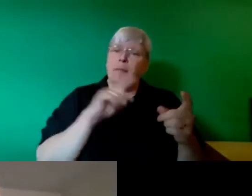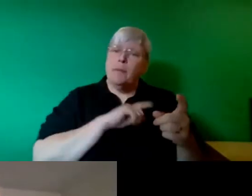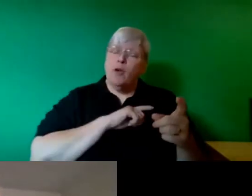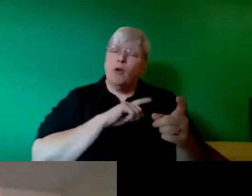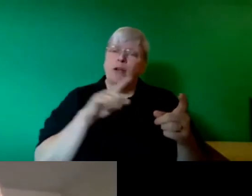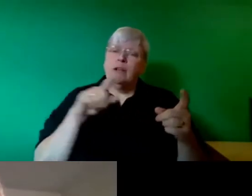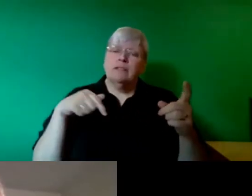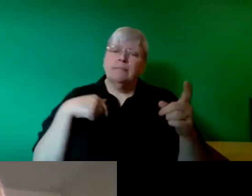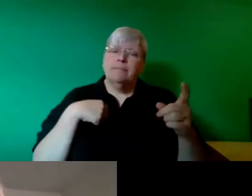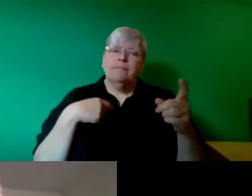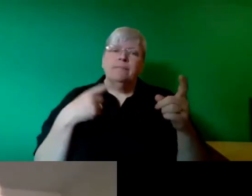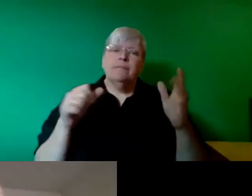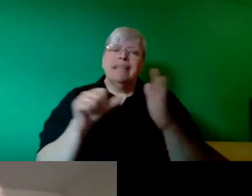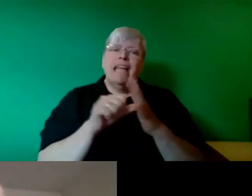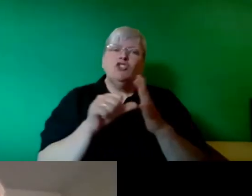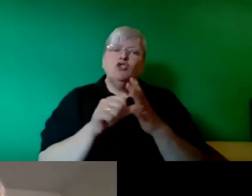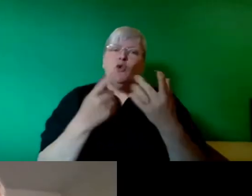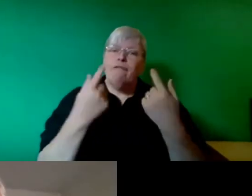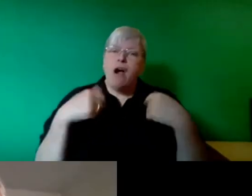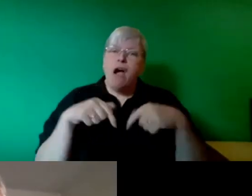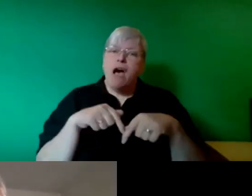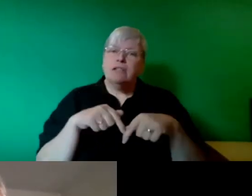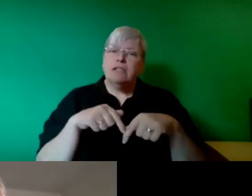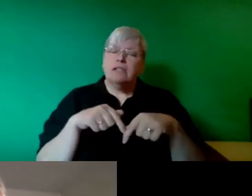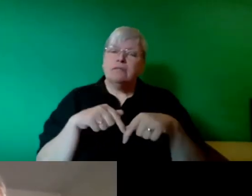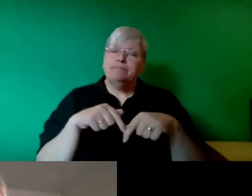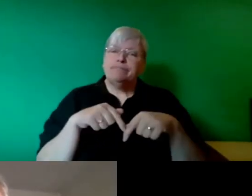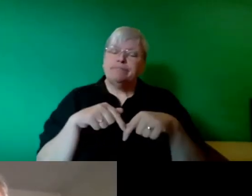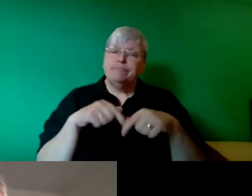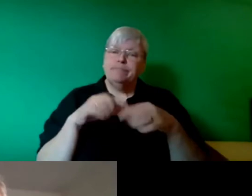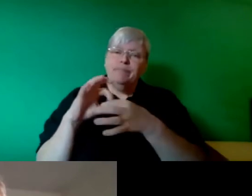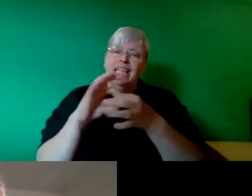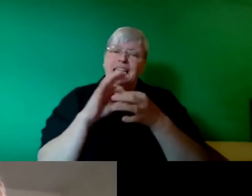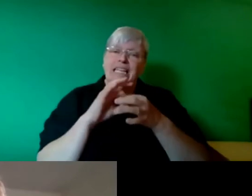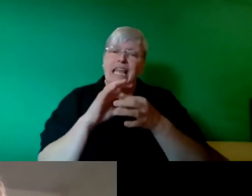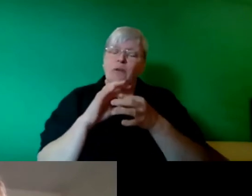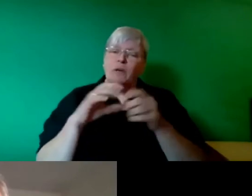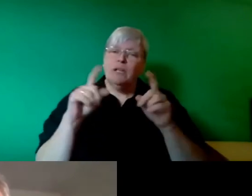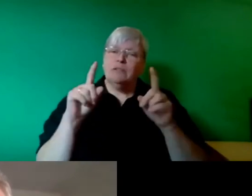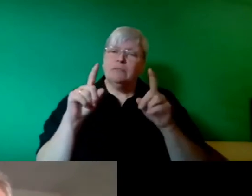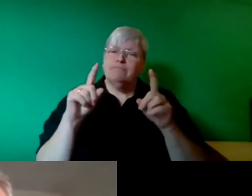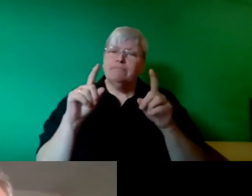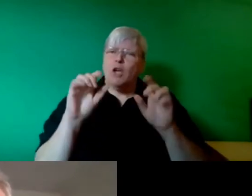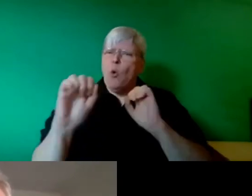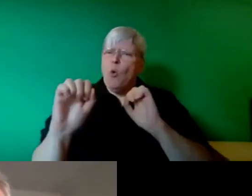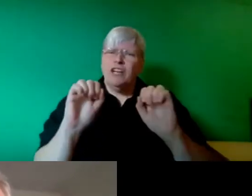for us in the TUED network is, is the question of ownership is not just an add-on demand. It's a